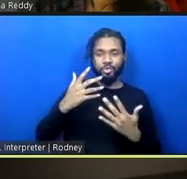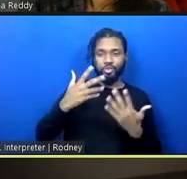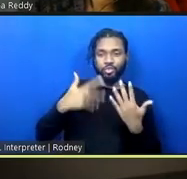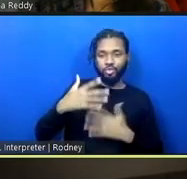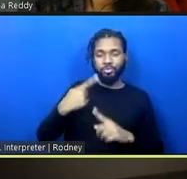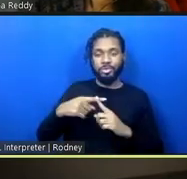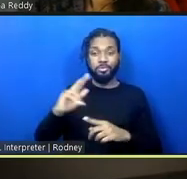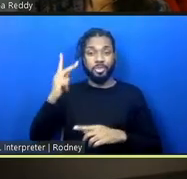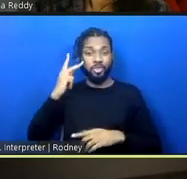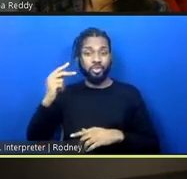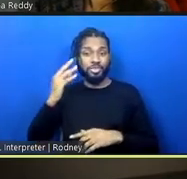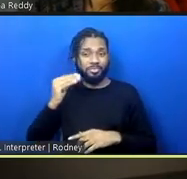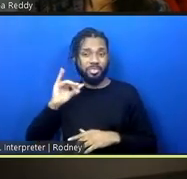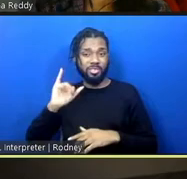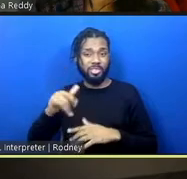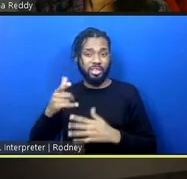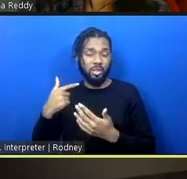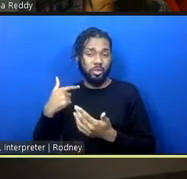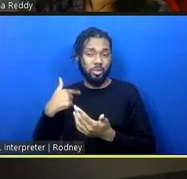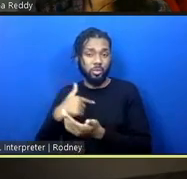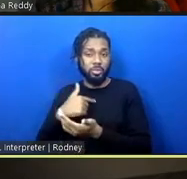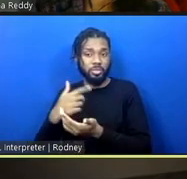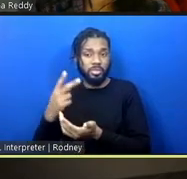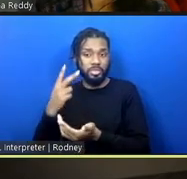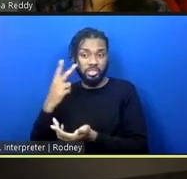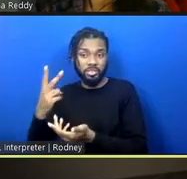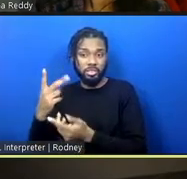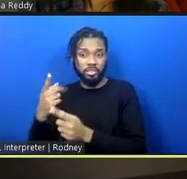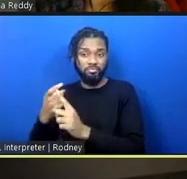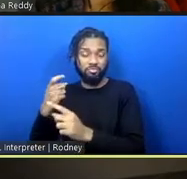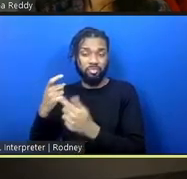by our mass incarceration crisis.